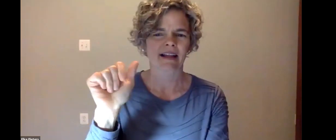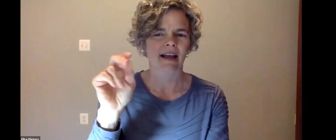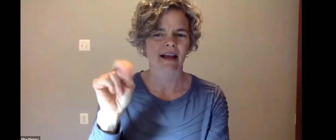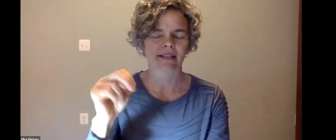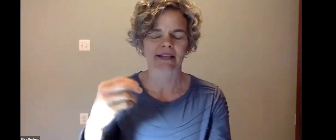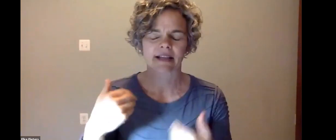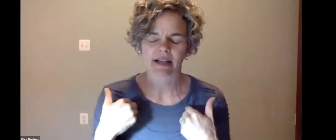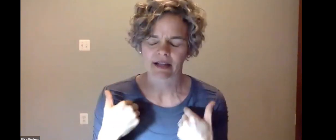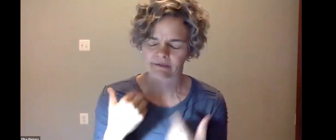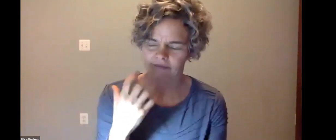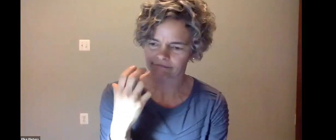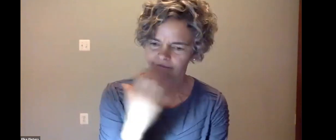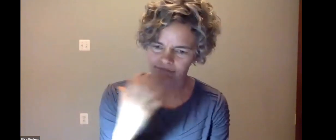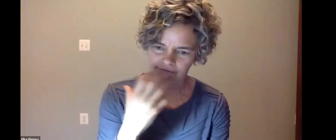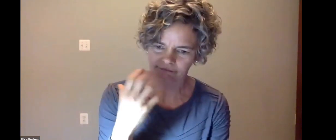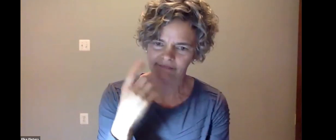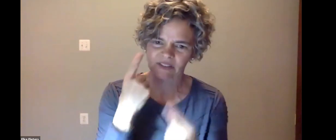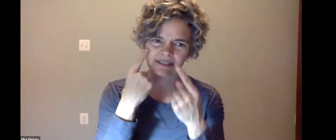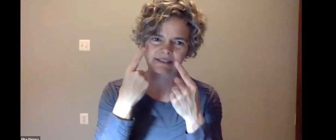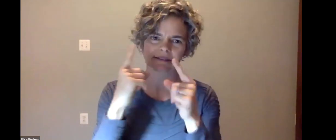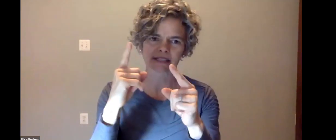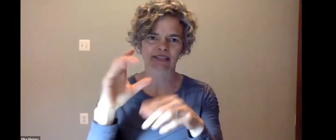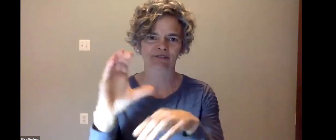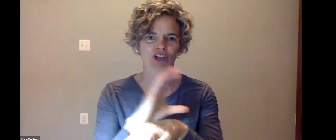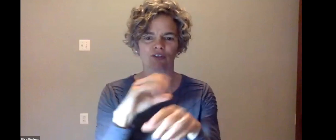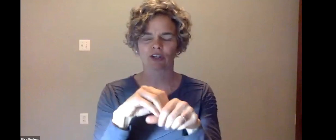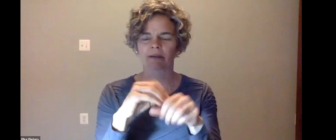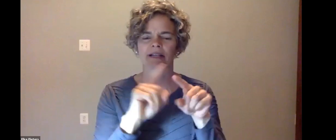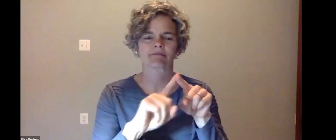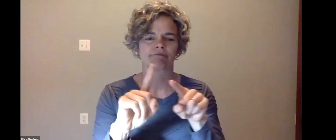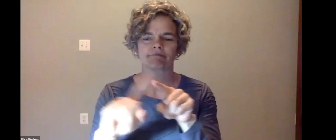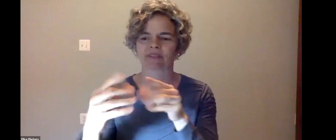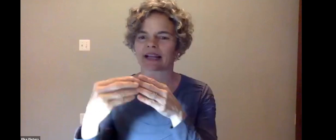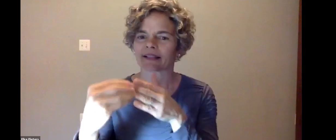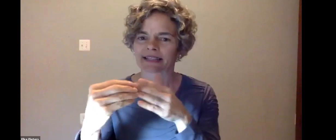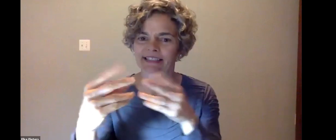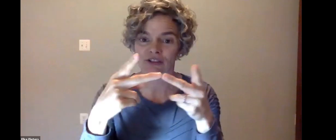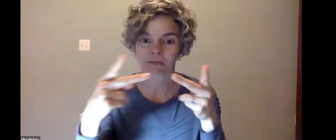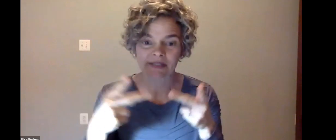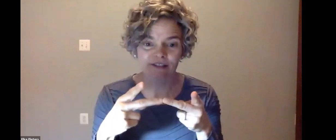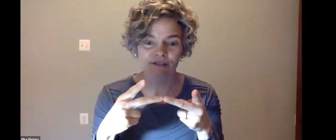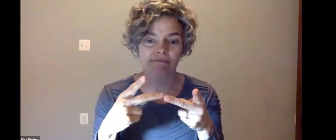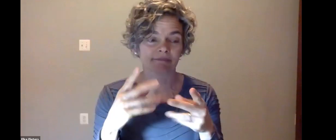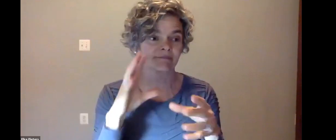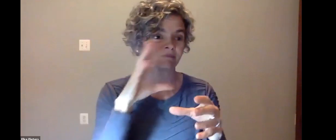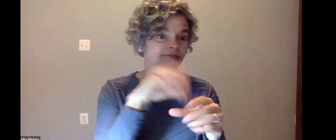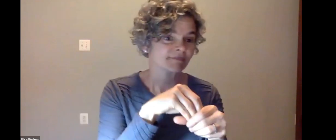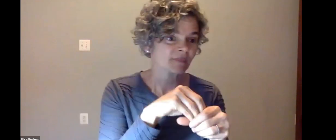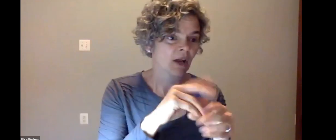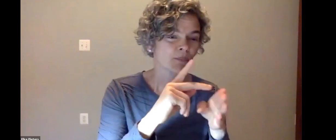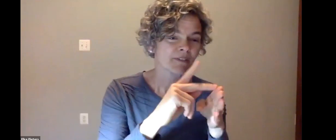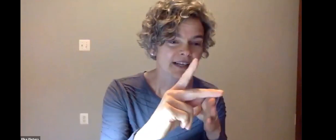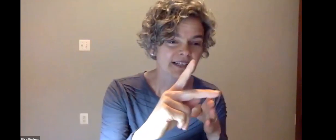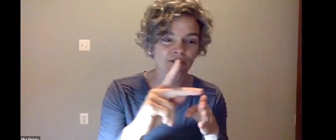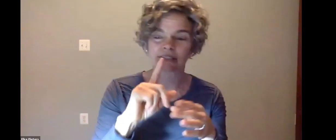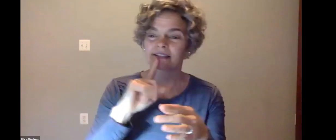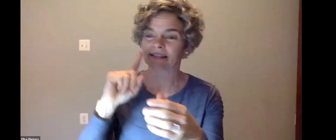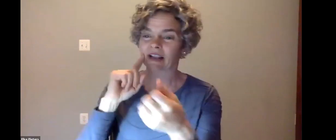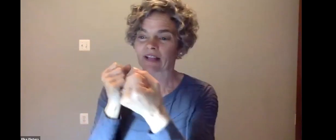to a university presidency. Now, Alan had a very successful